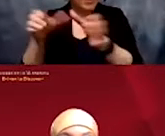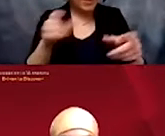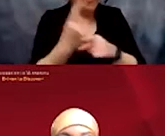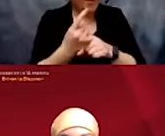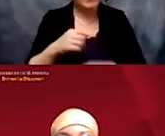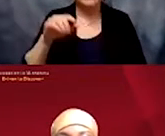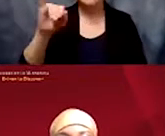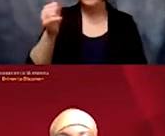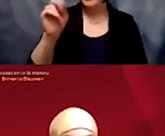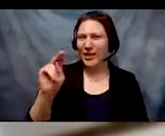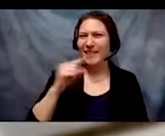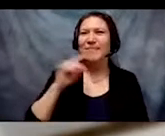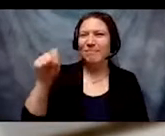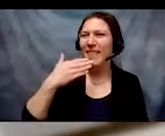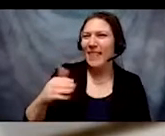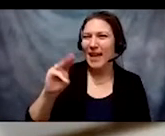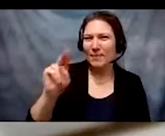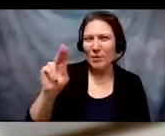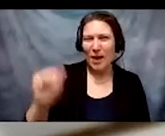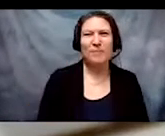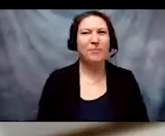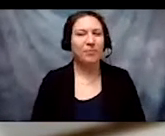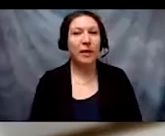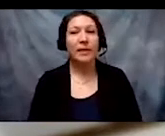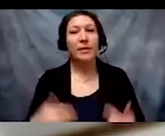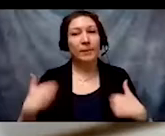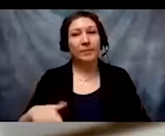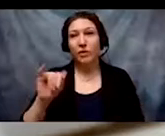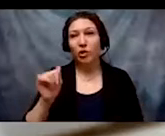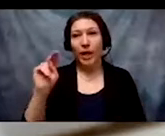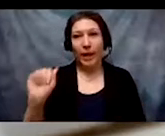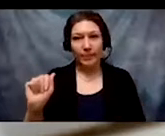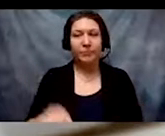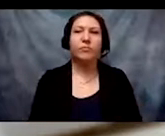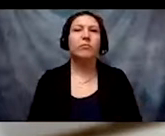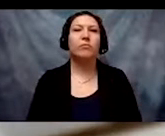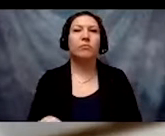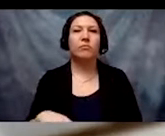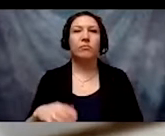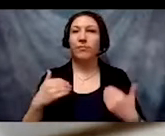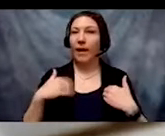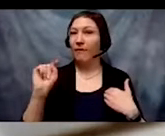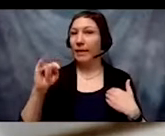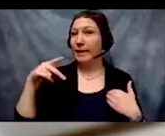Thanks, Muna. This is Jana speaking. Here are tips about how to join